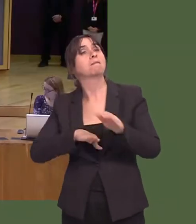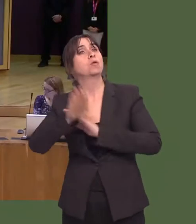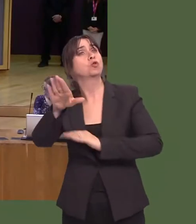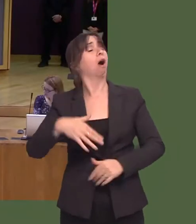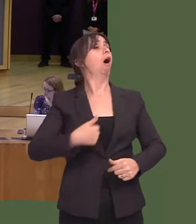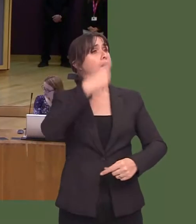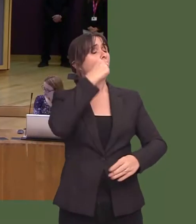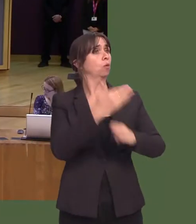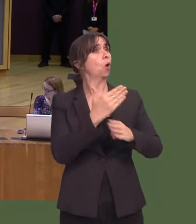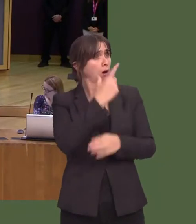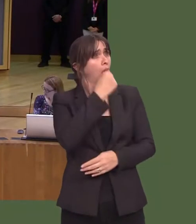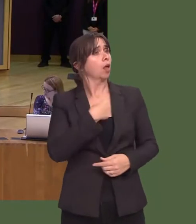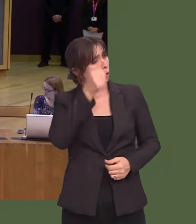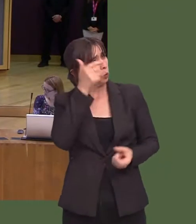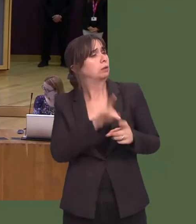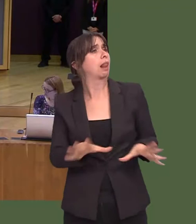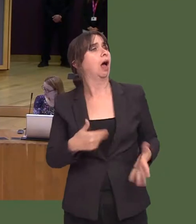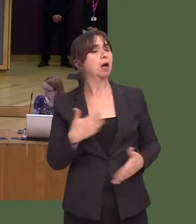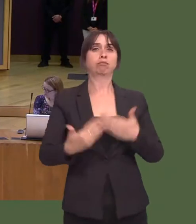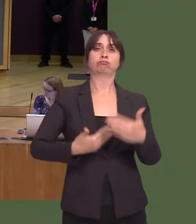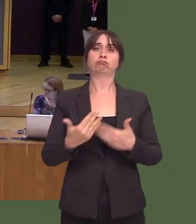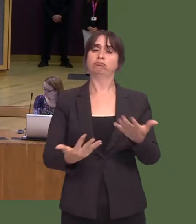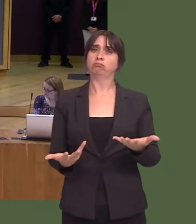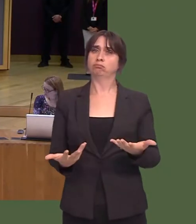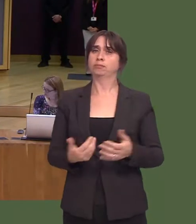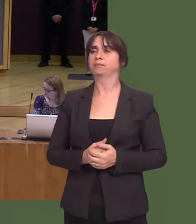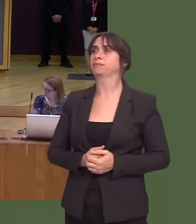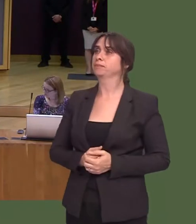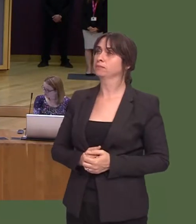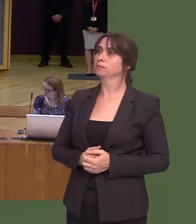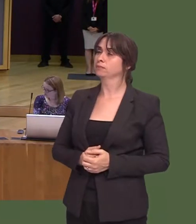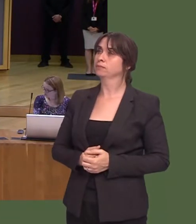Carwyn Jones: We encourage schools to look to create those links with employers.